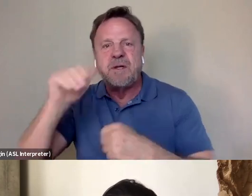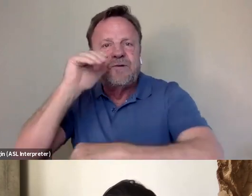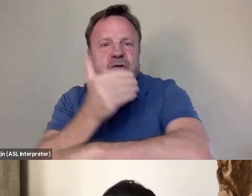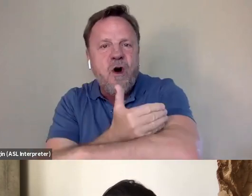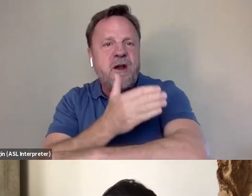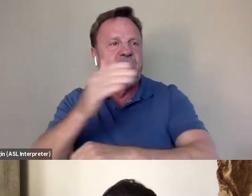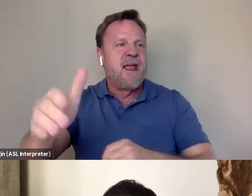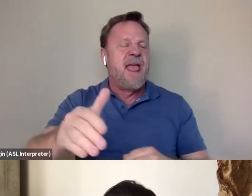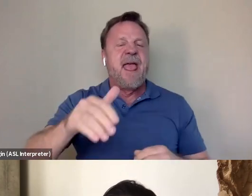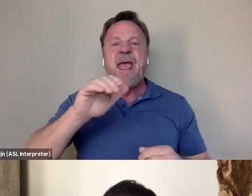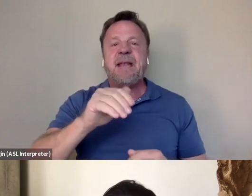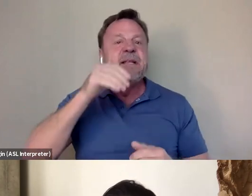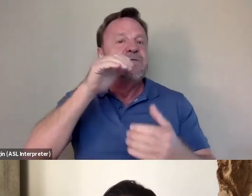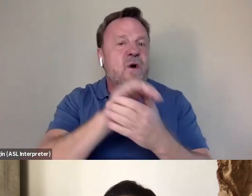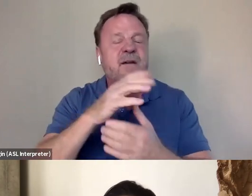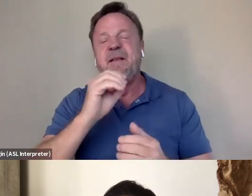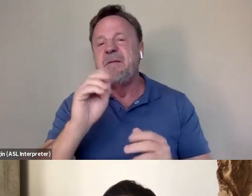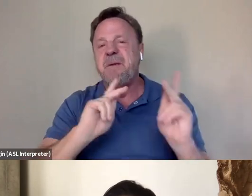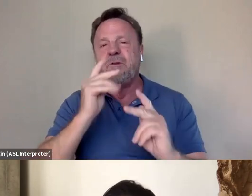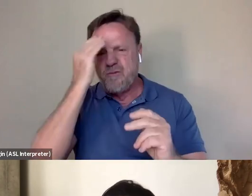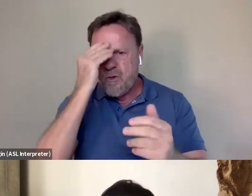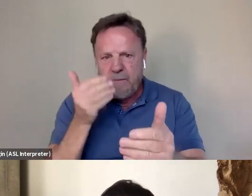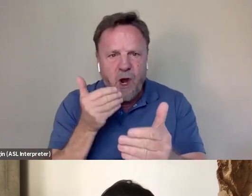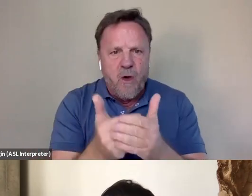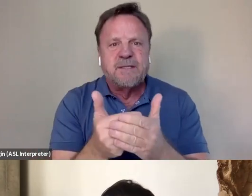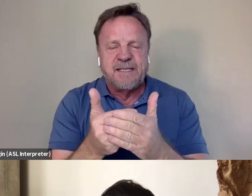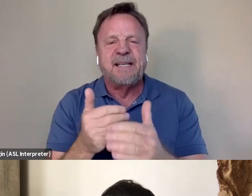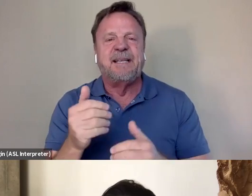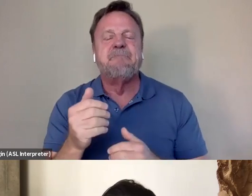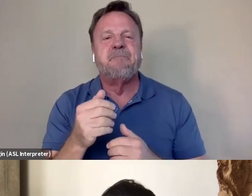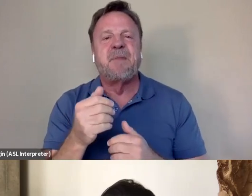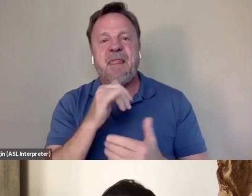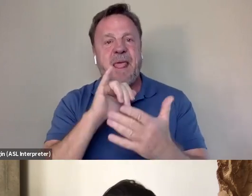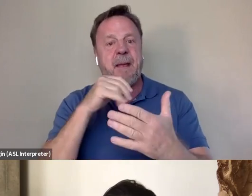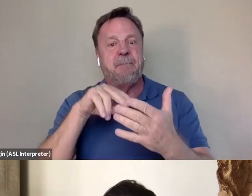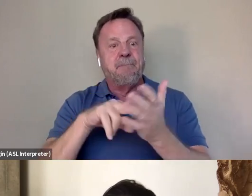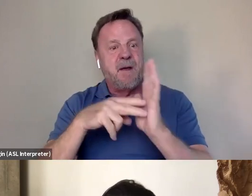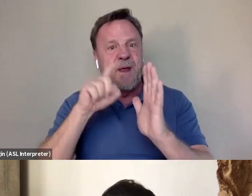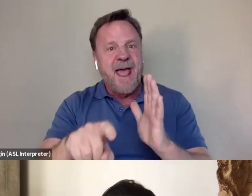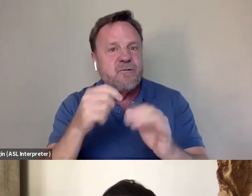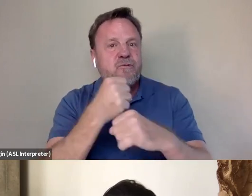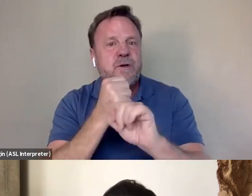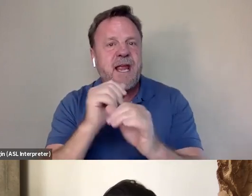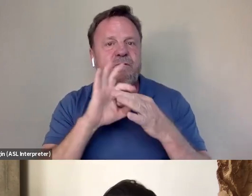and the people who knew him closely and that meant creating relationships. And I never wanted to think